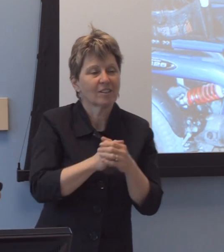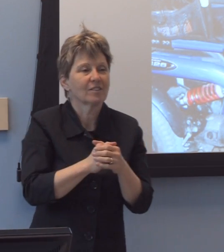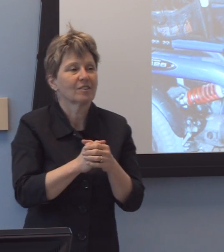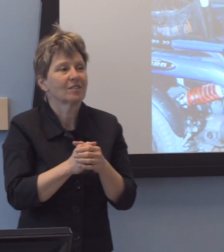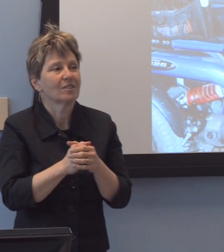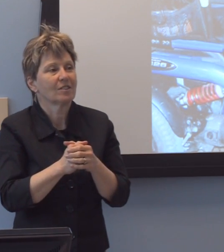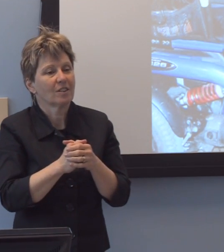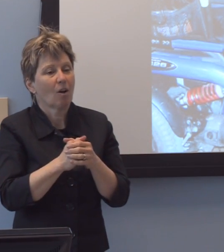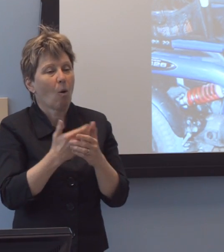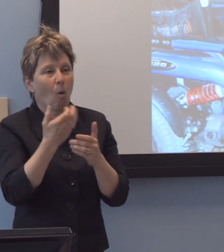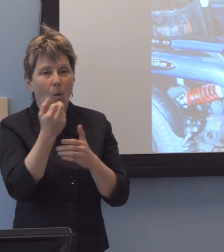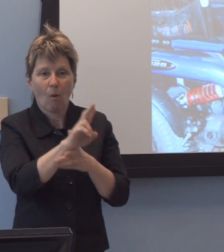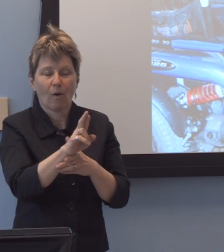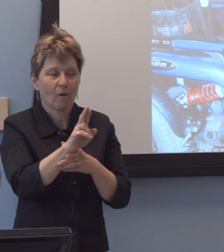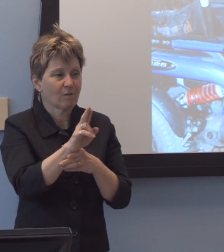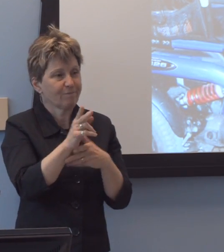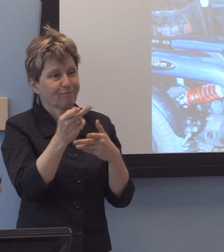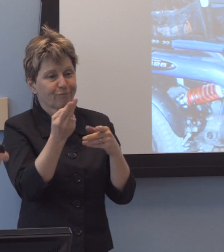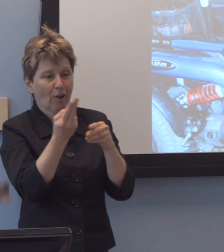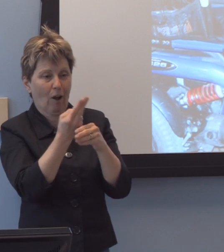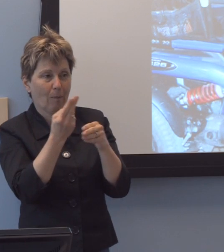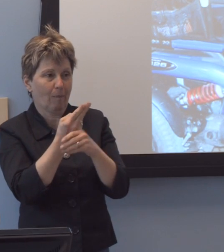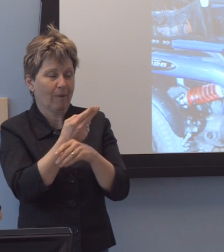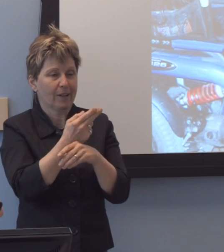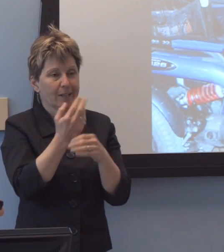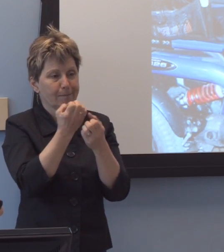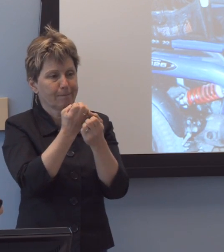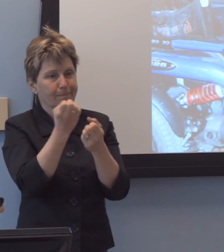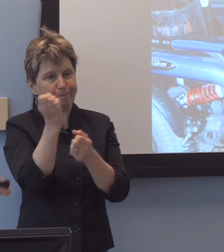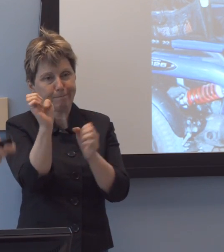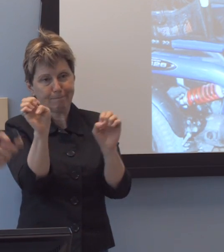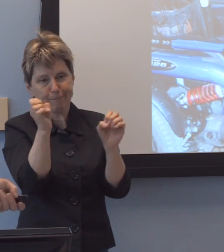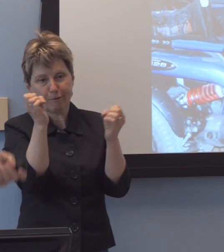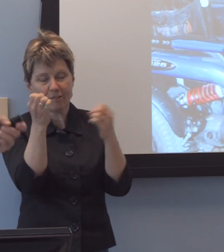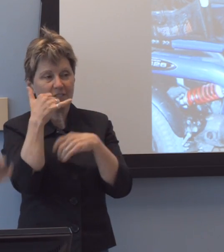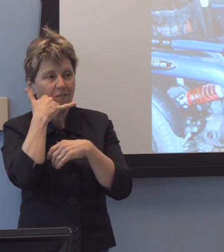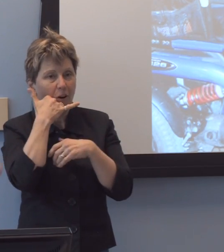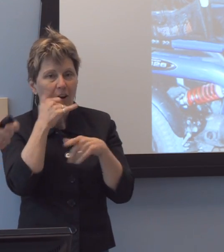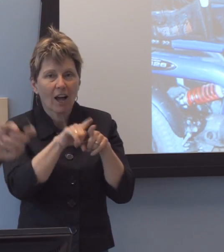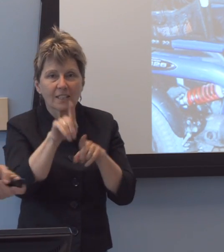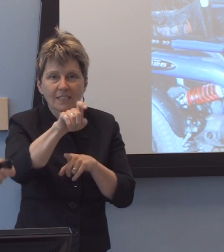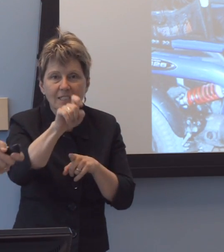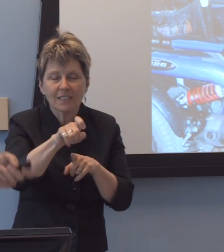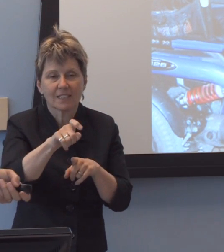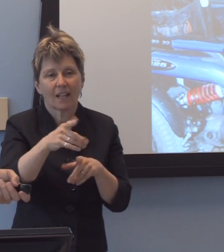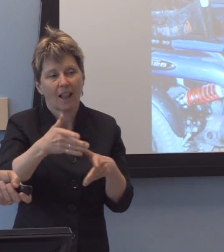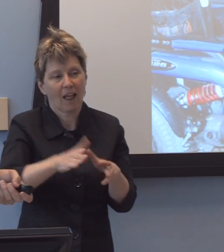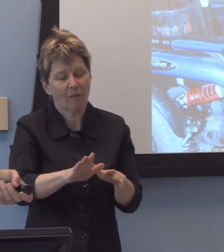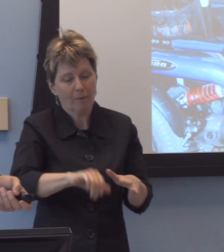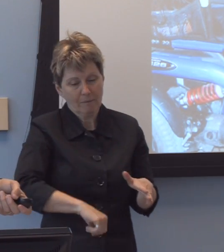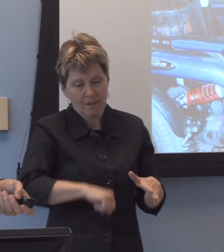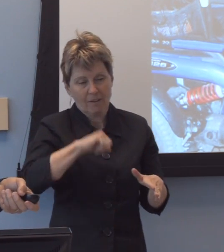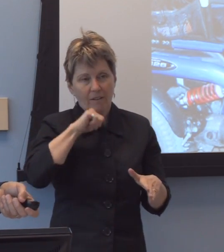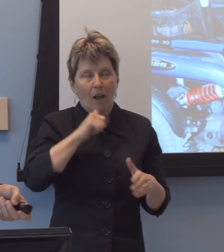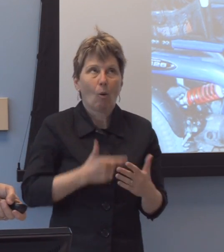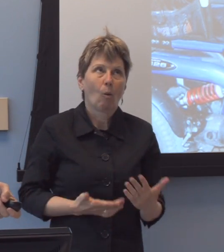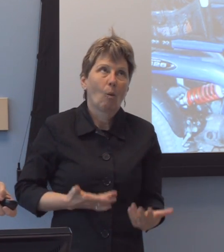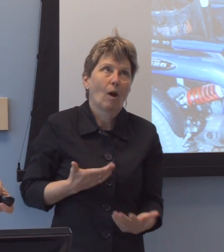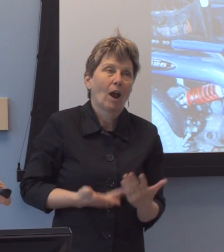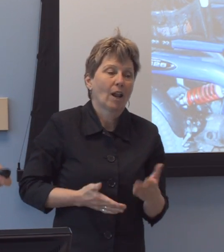as needed, uh, and allow them the dignity of not waiting in the hallway to ask for someone to assist them on an elevator to control,